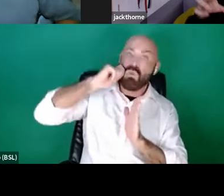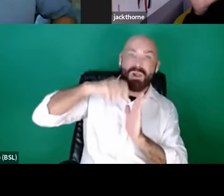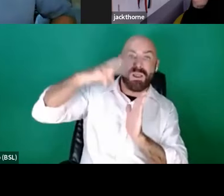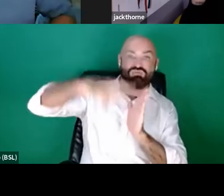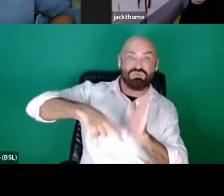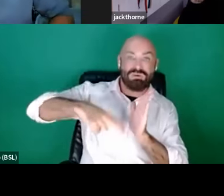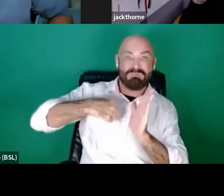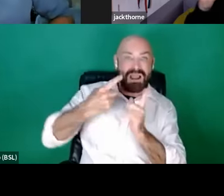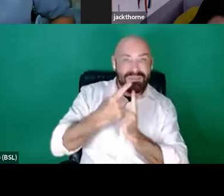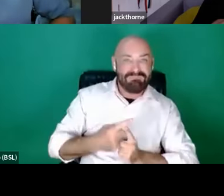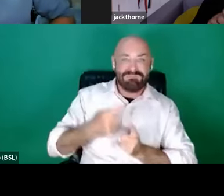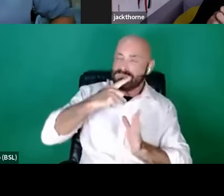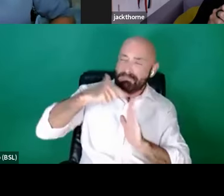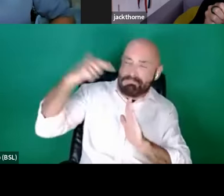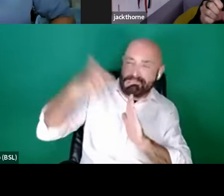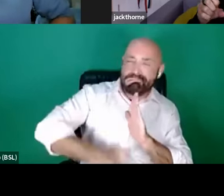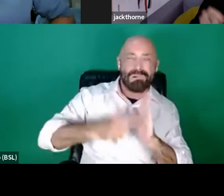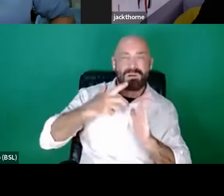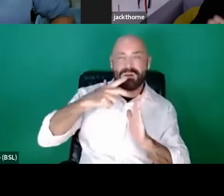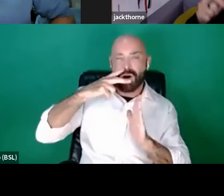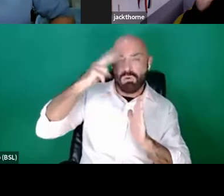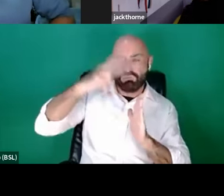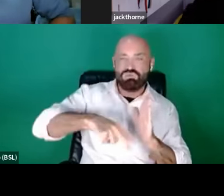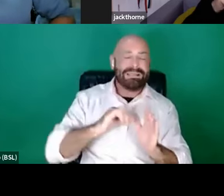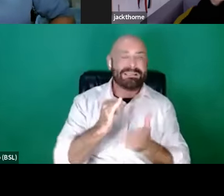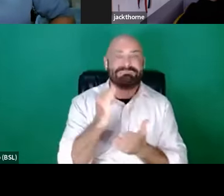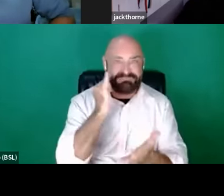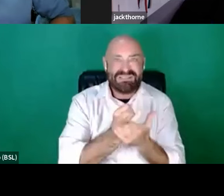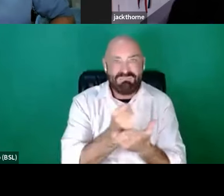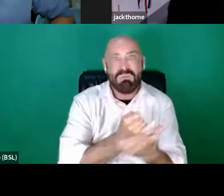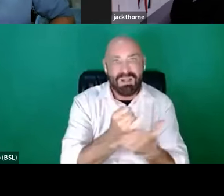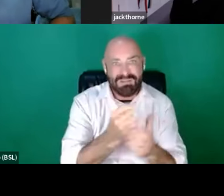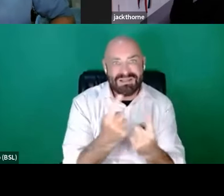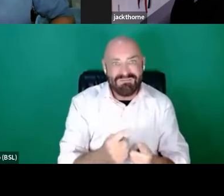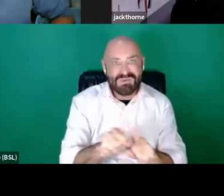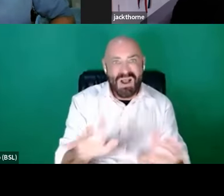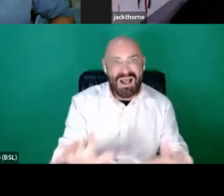and read all the terrible stuff I was producing. But from within the writers' programme there